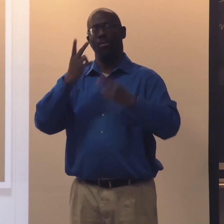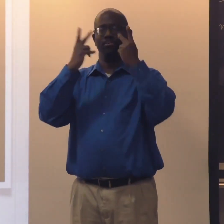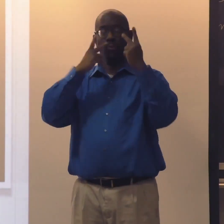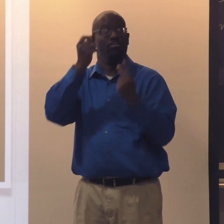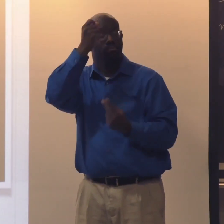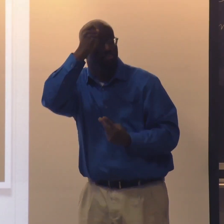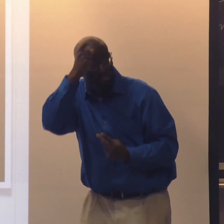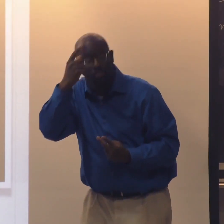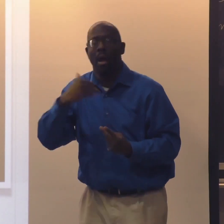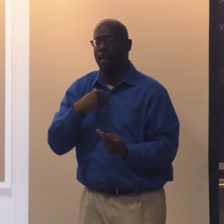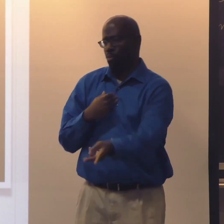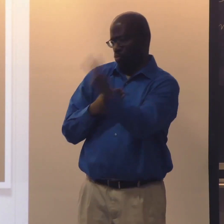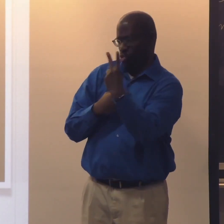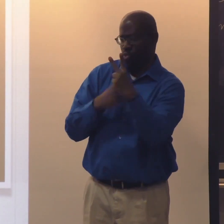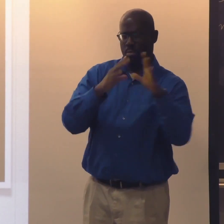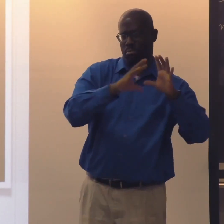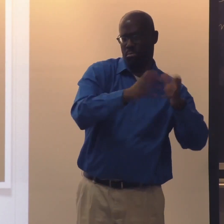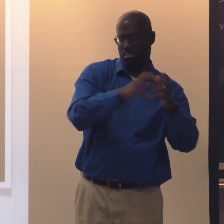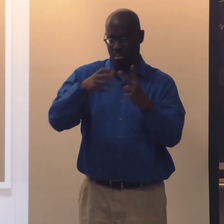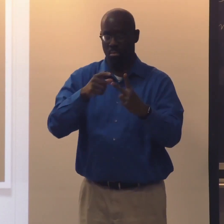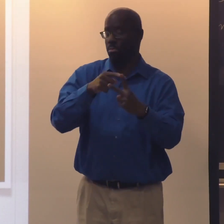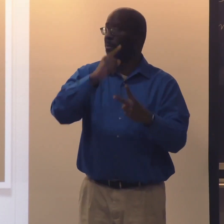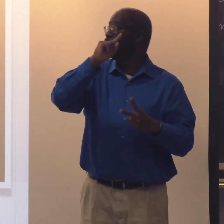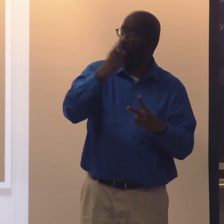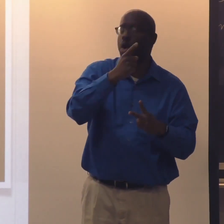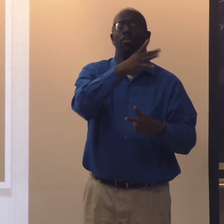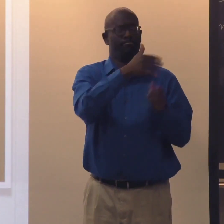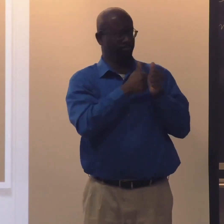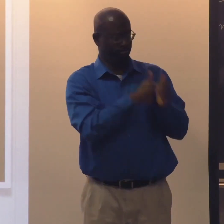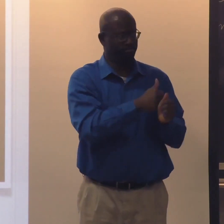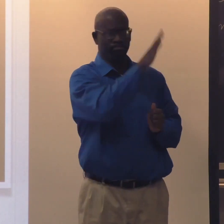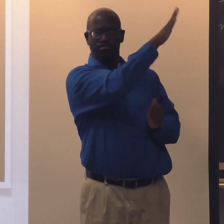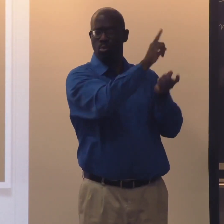And so I hope you enjoy my rendition. I'll be doing it in two parts.